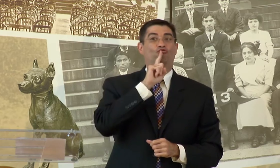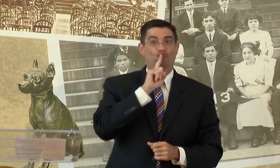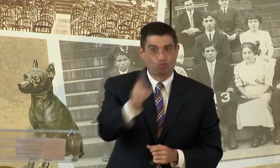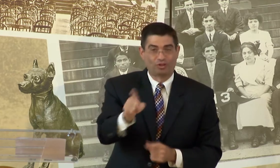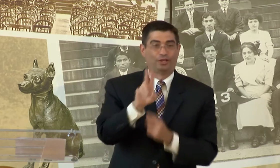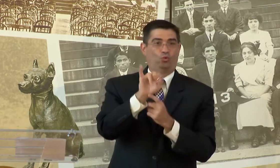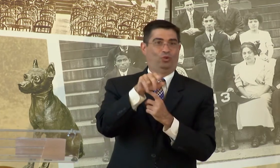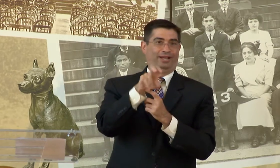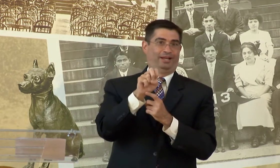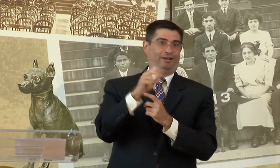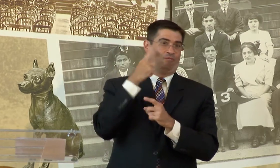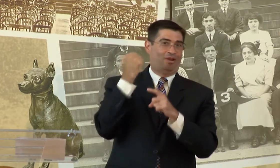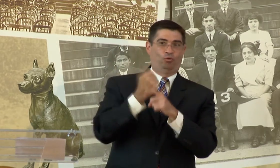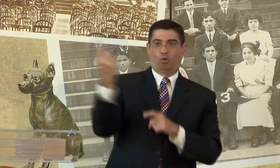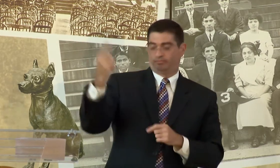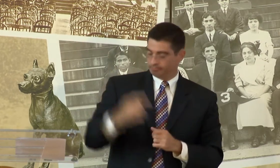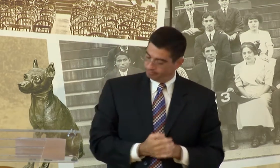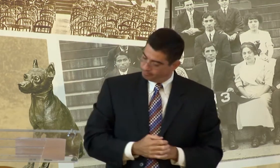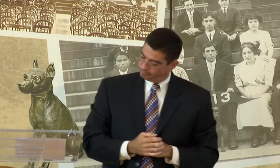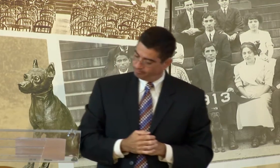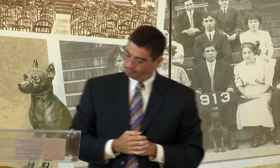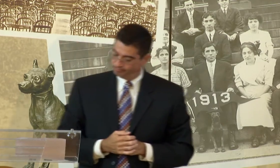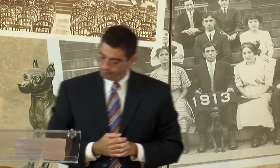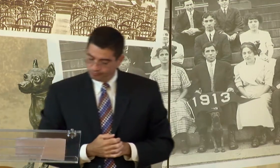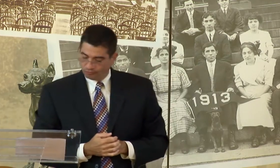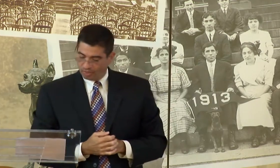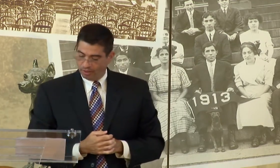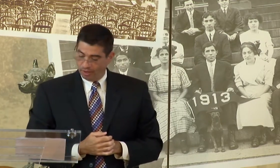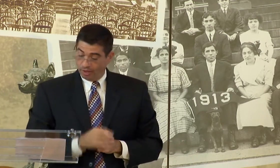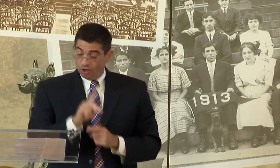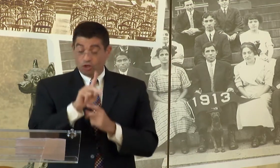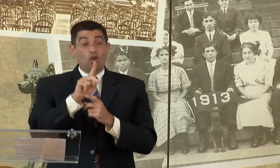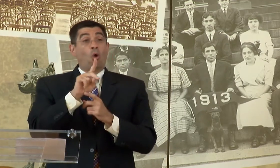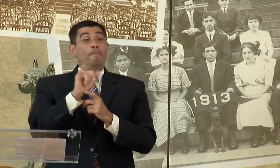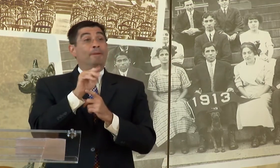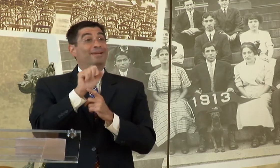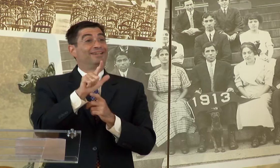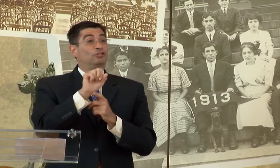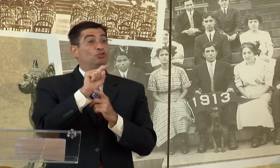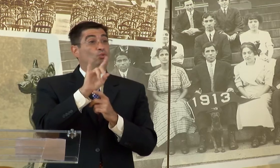IT IS GOING TO BE A TRULY UNIQUE EXPERIENCE FOR EVERYONE.